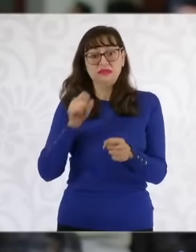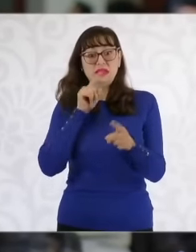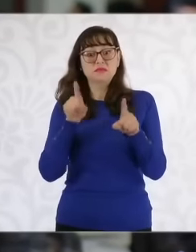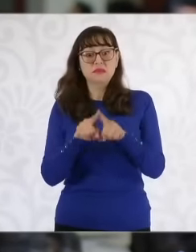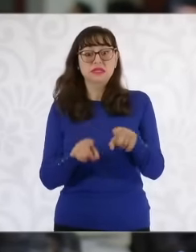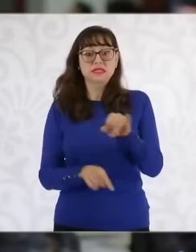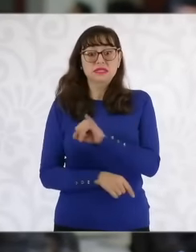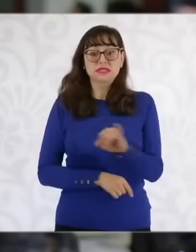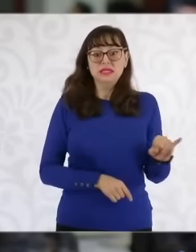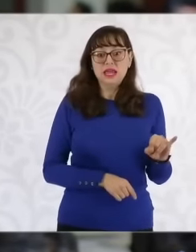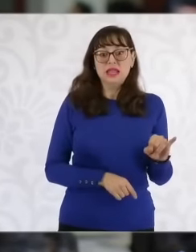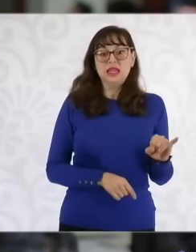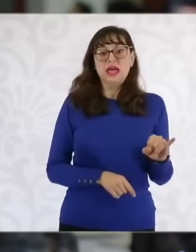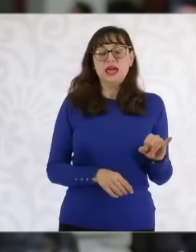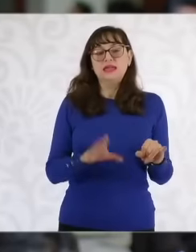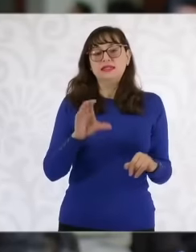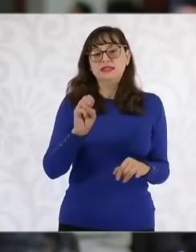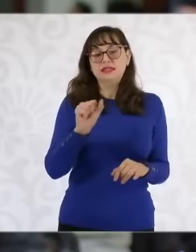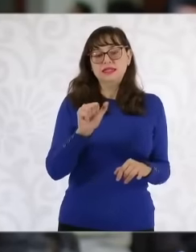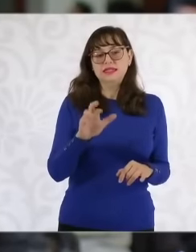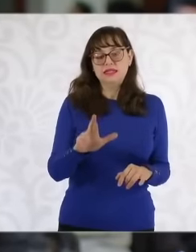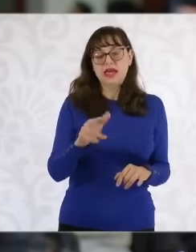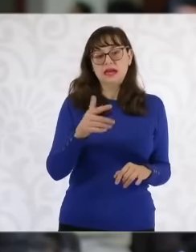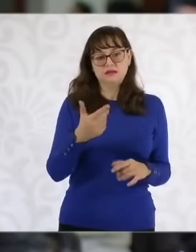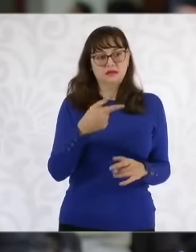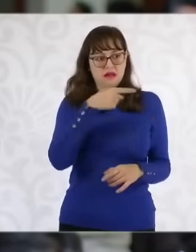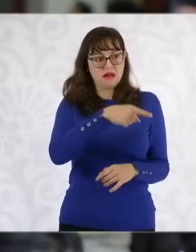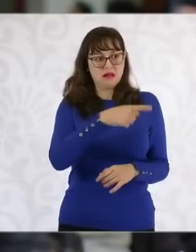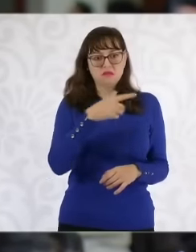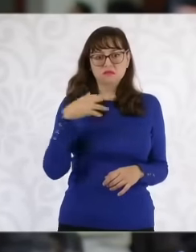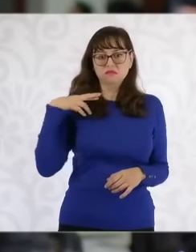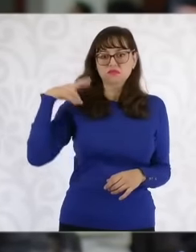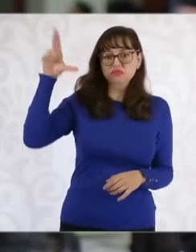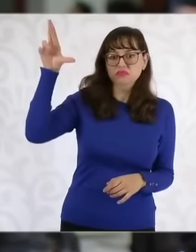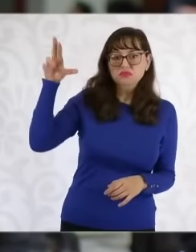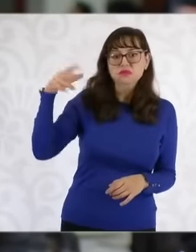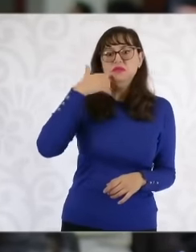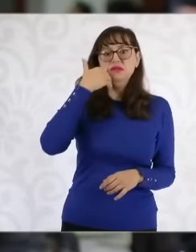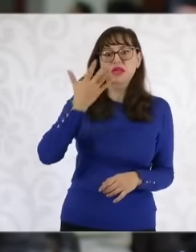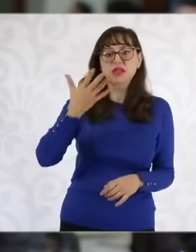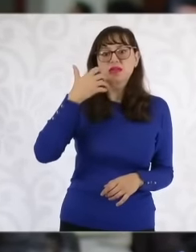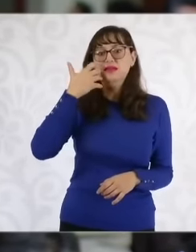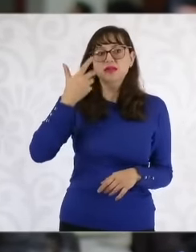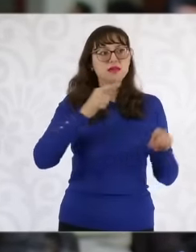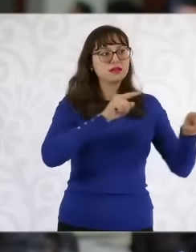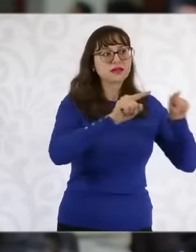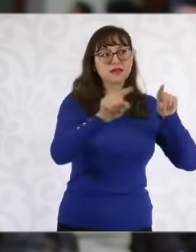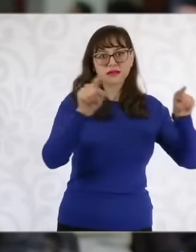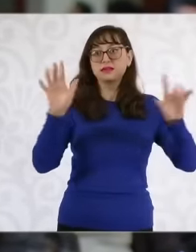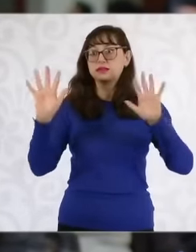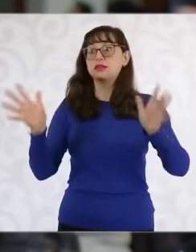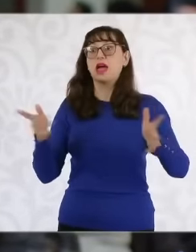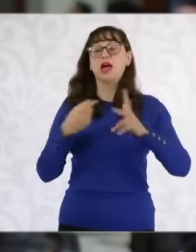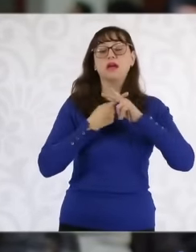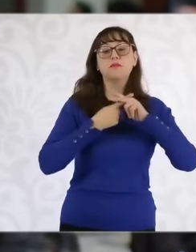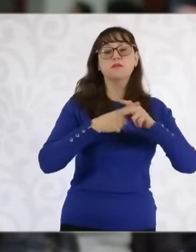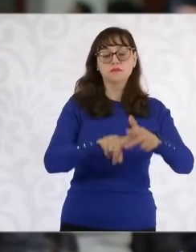Gutiérrez Priego, a criminal lawyer, and more profiles have surely appeared as well. I hope that